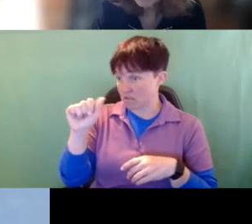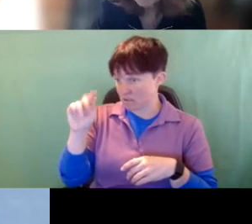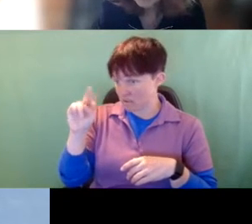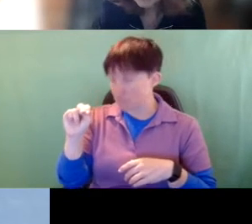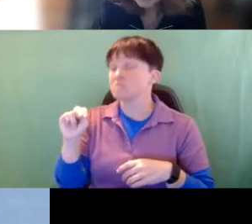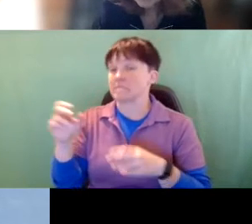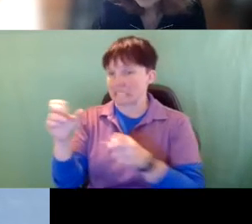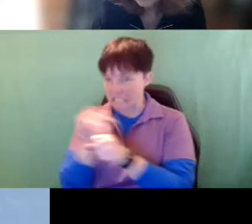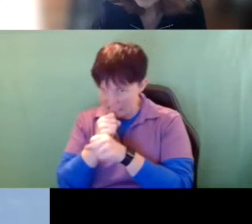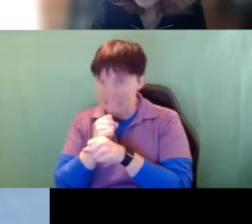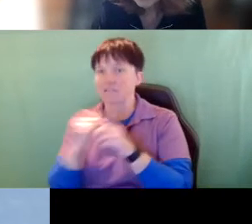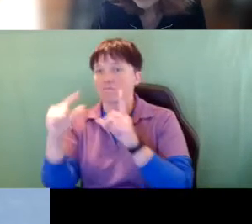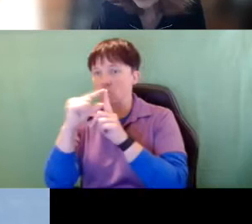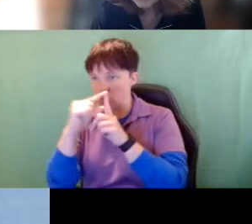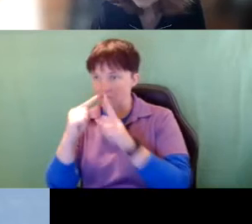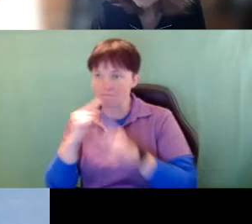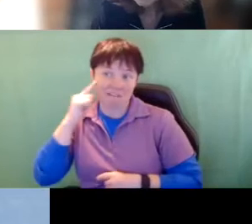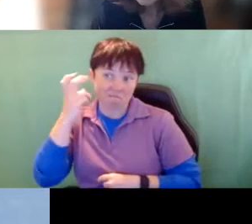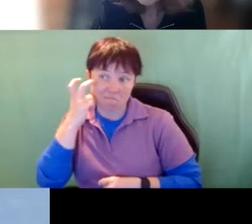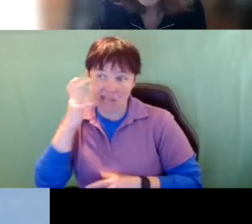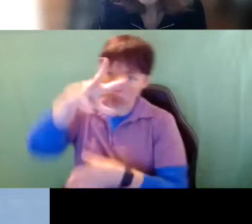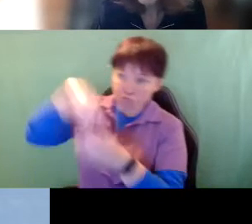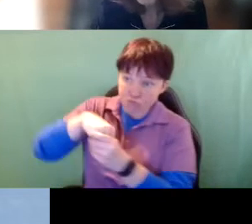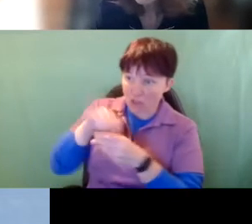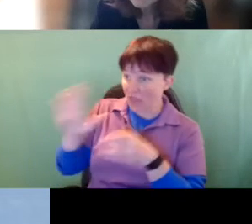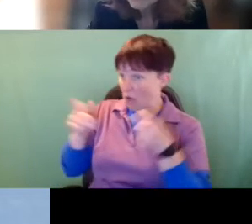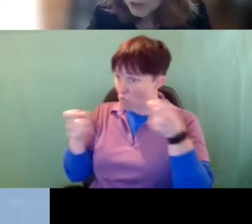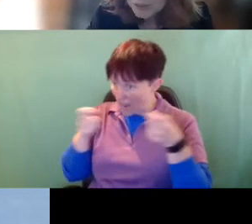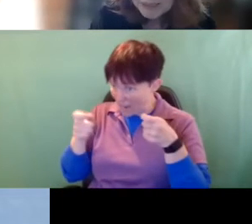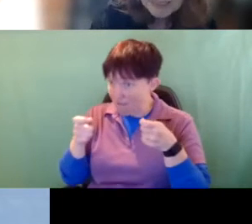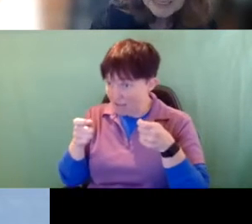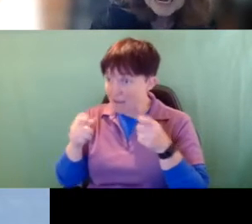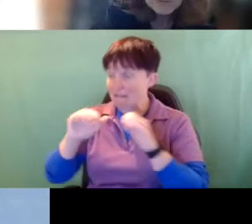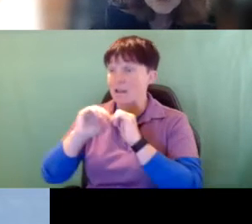Deafblindness into the regulations and how is that determined.